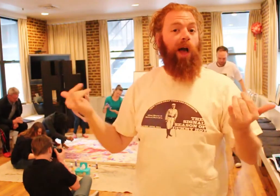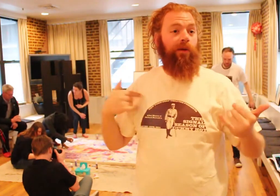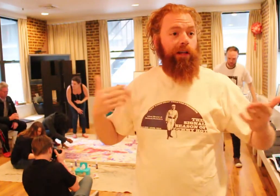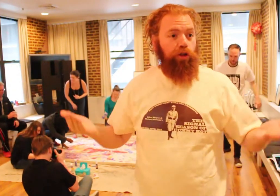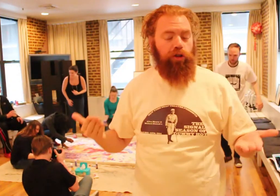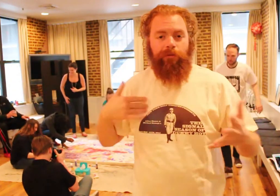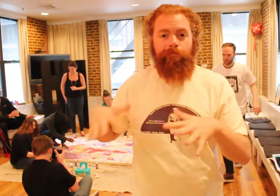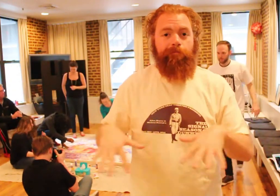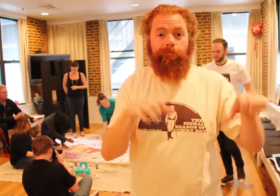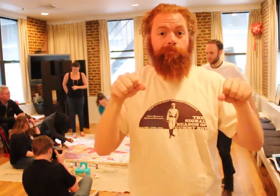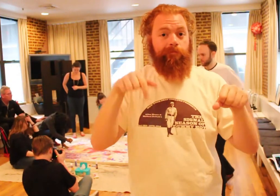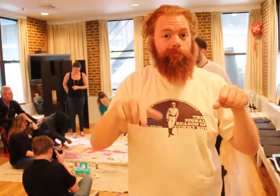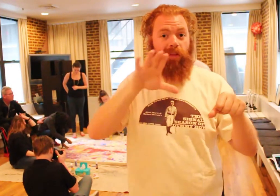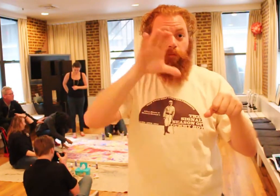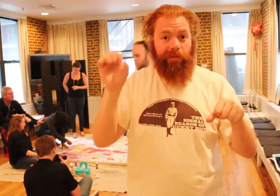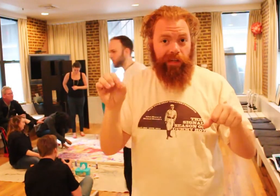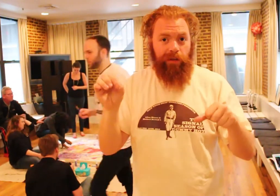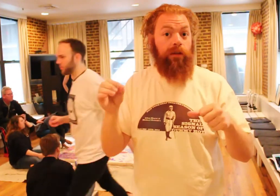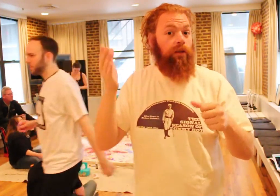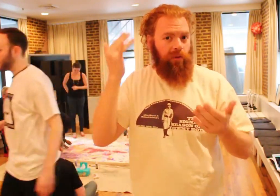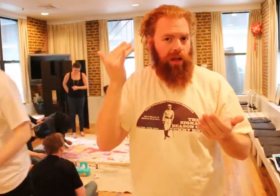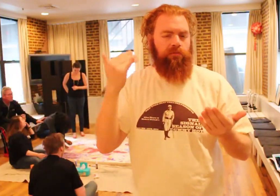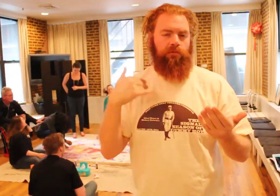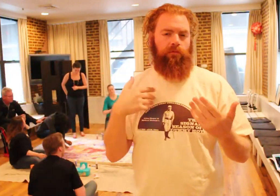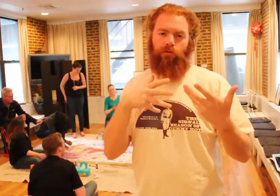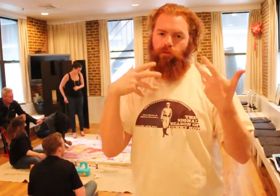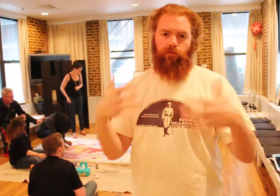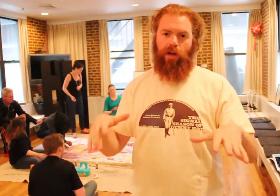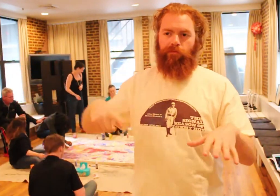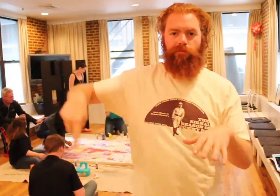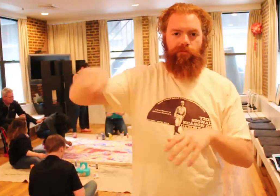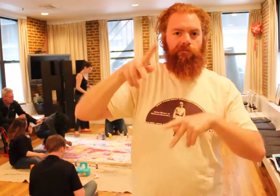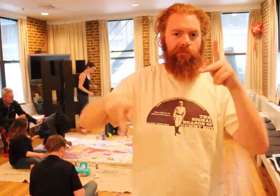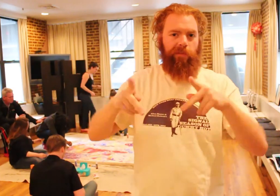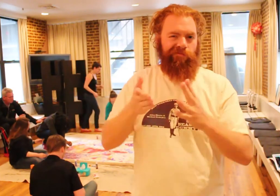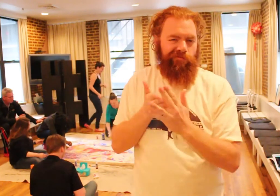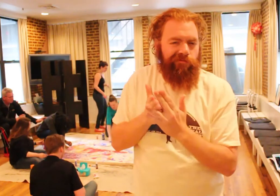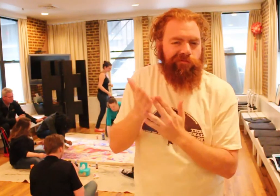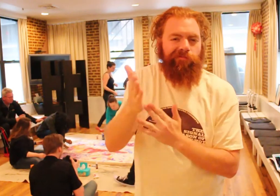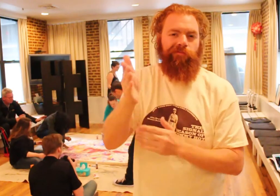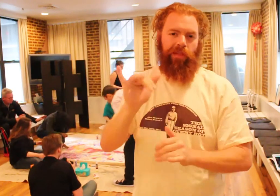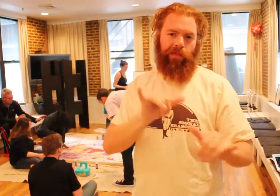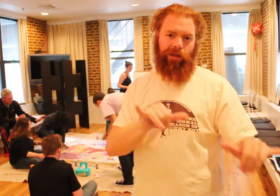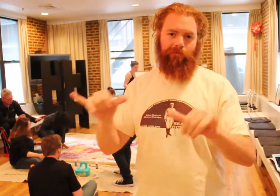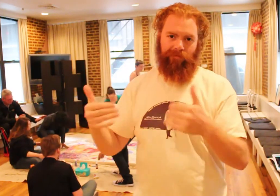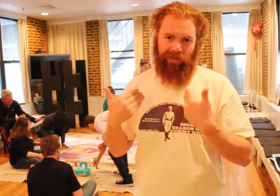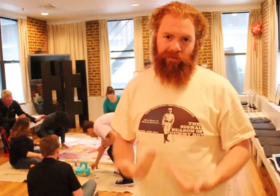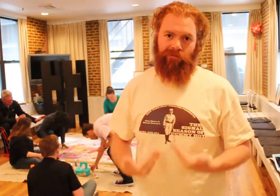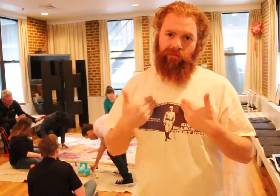Now I'm here, and why did I join this company? I don't want other people to struggle the same way I did.